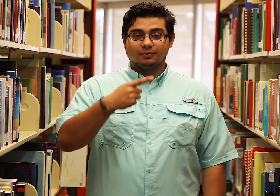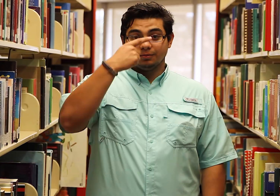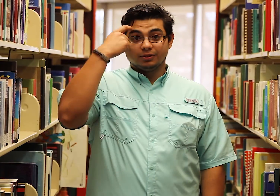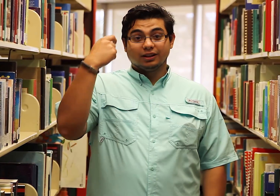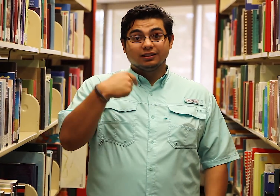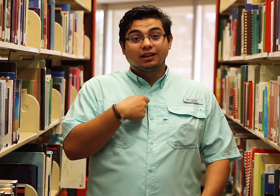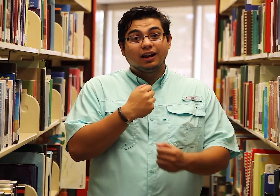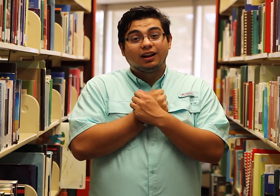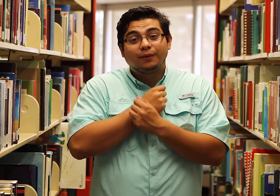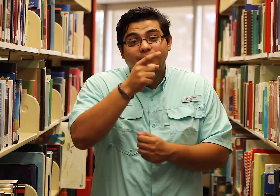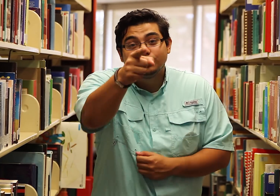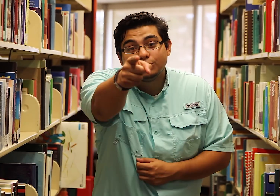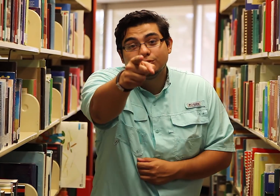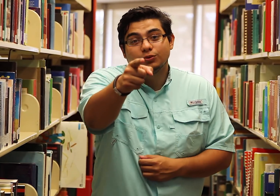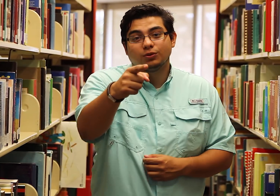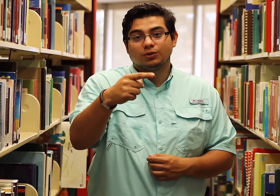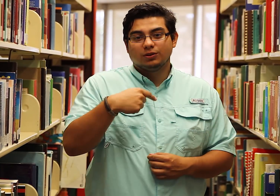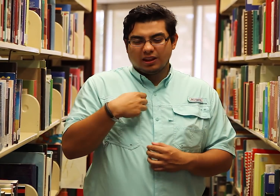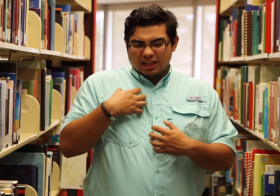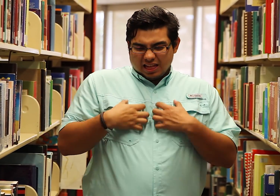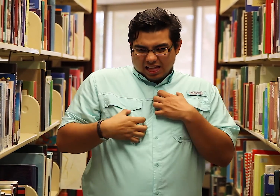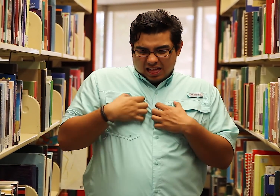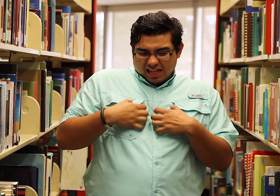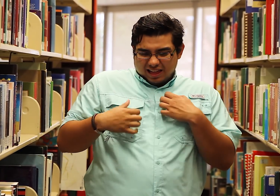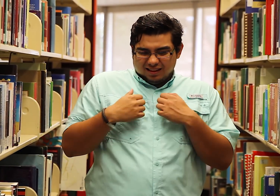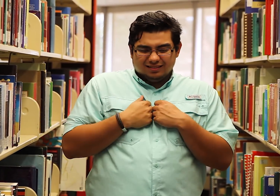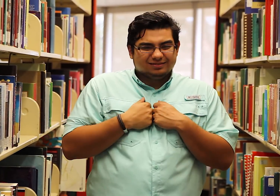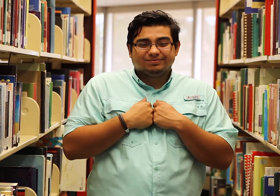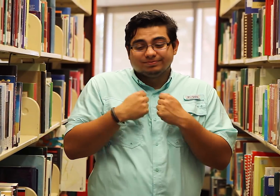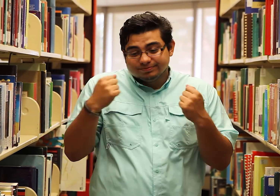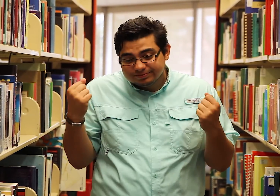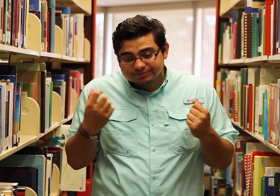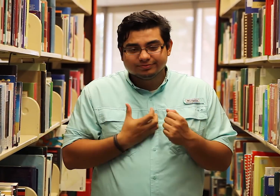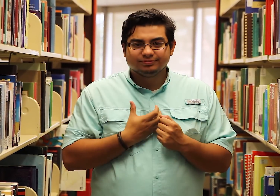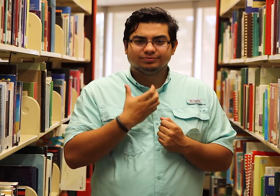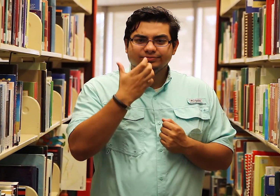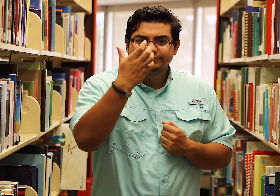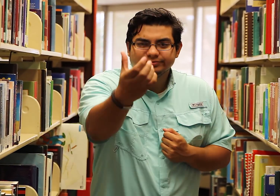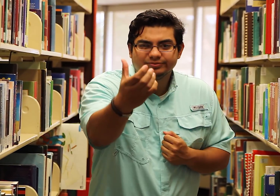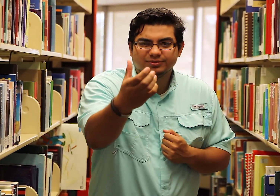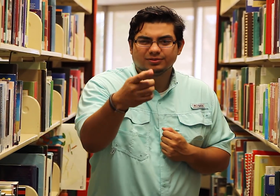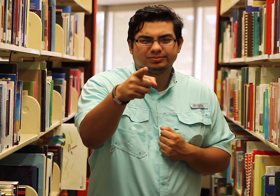Because I love you, I tell you when something is bothering me